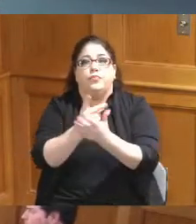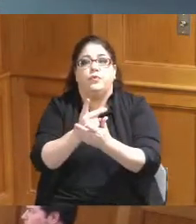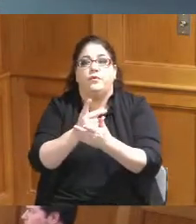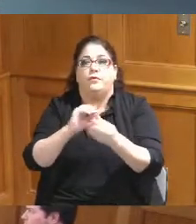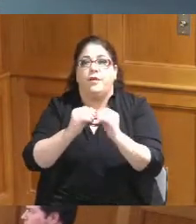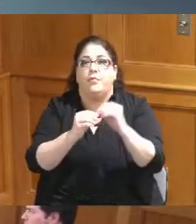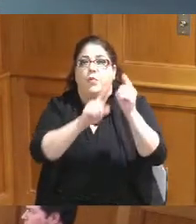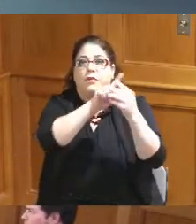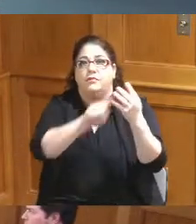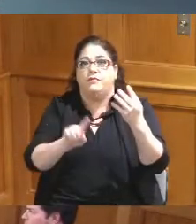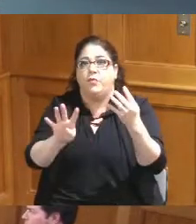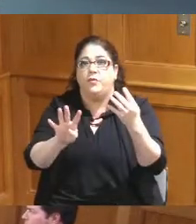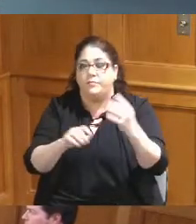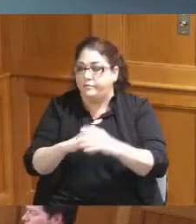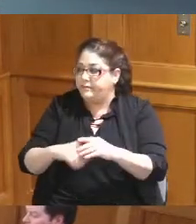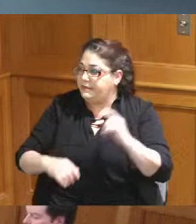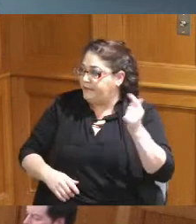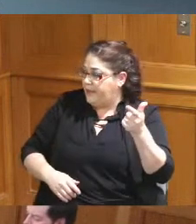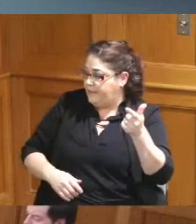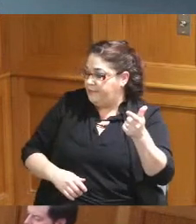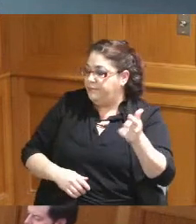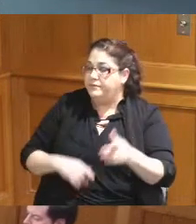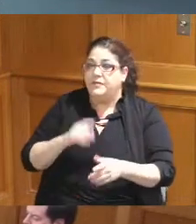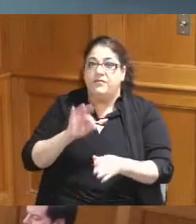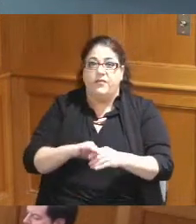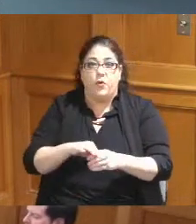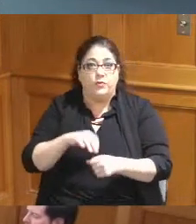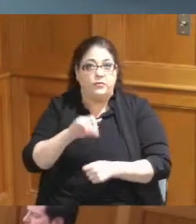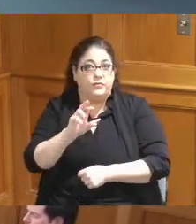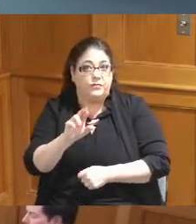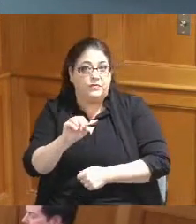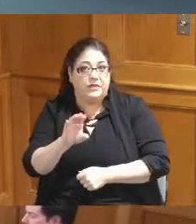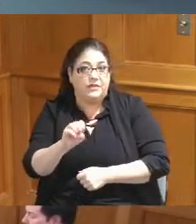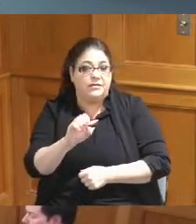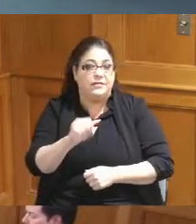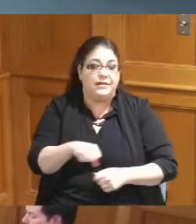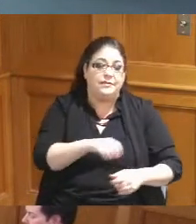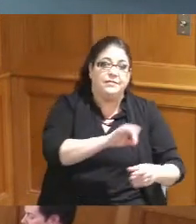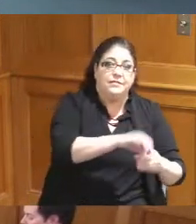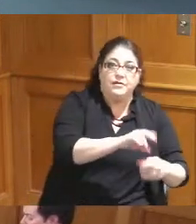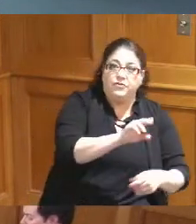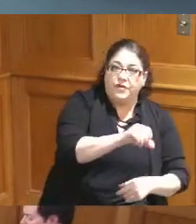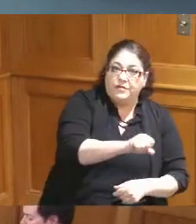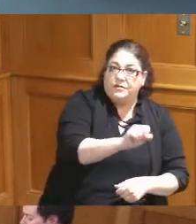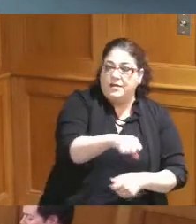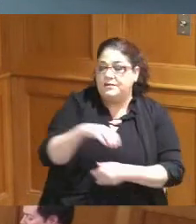one through four second Commissioner Reece yes Commissioner Driehaus Commissioner Summerow Dumas